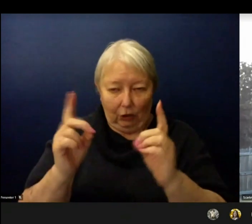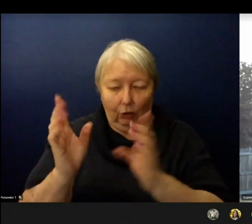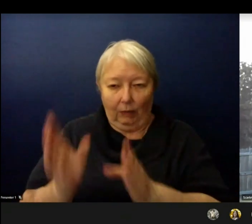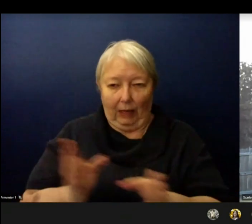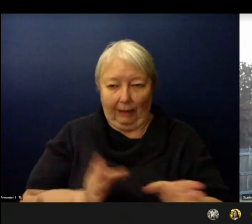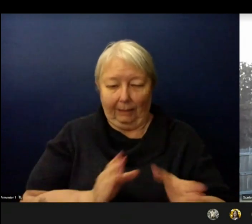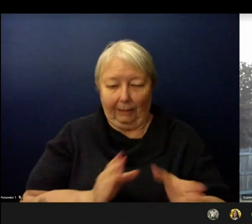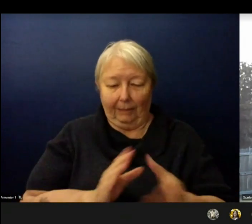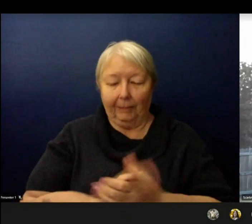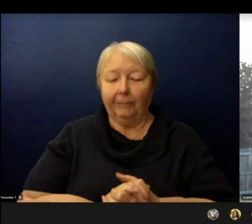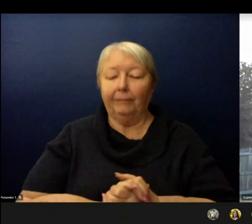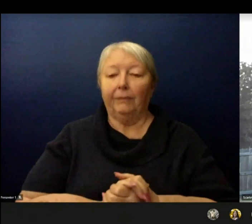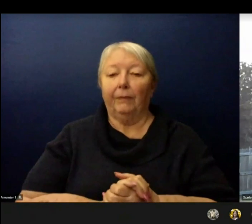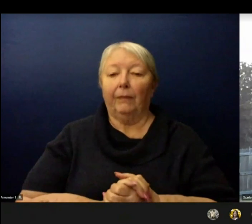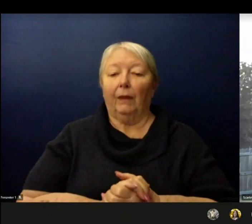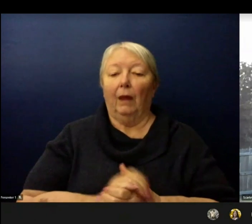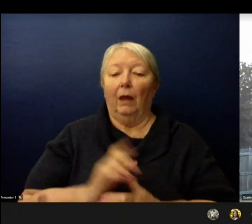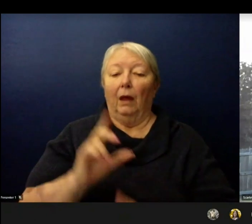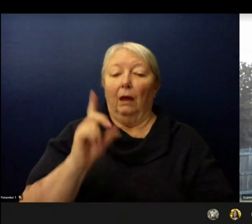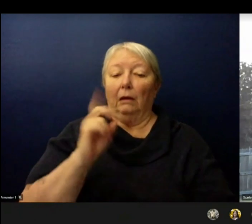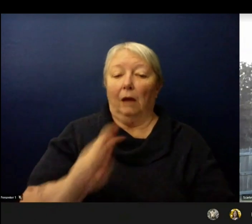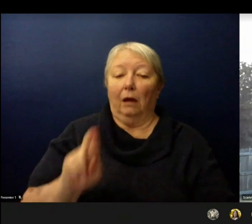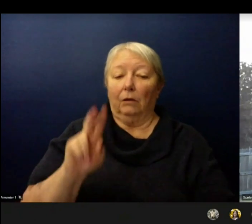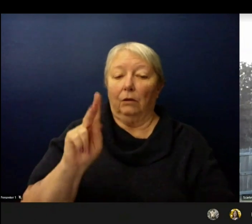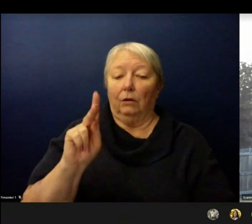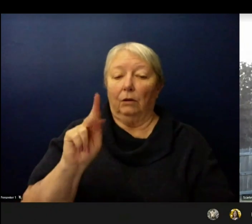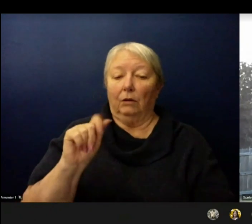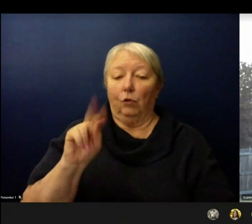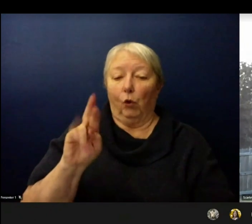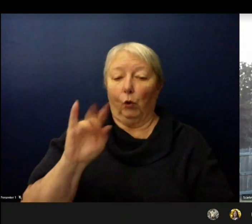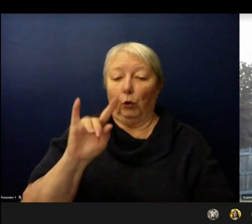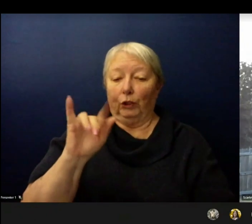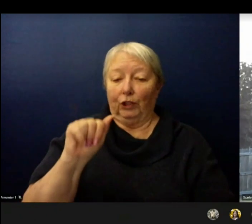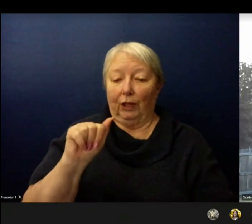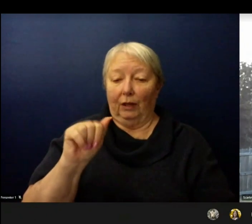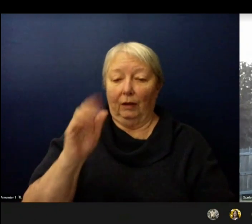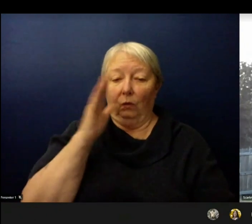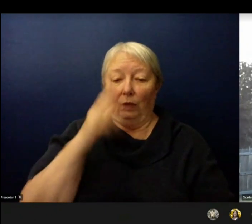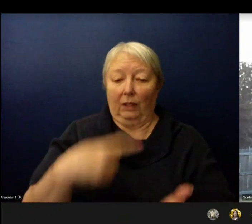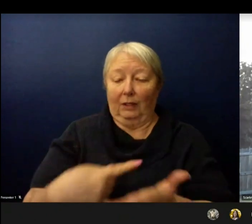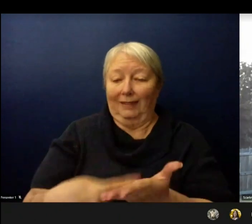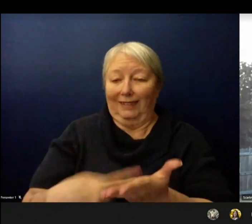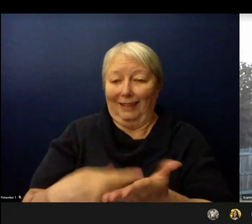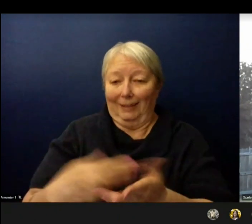Pedroza will discuss in just a moment. In partnership with our Student Support Services